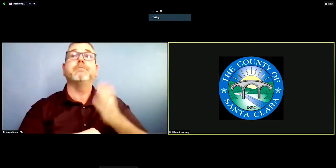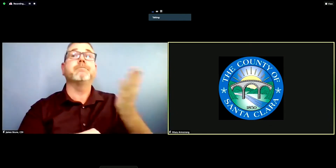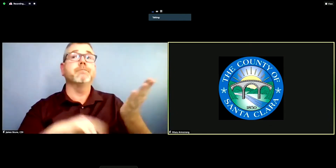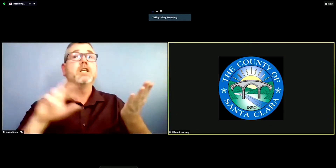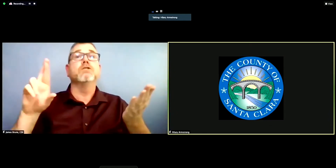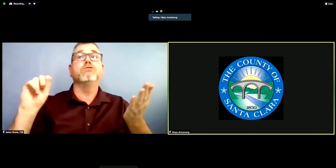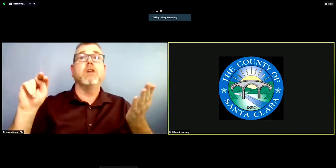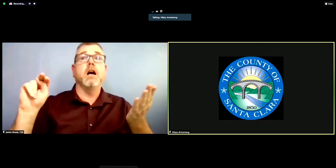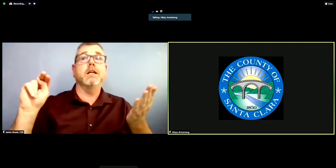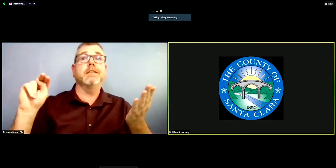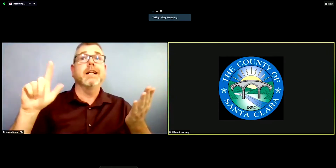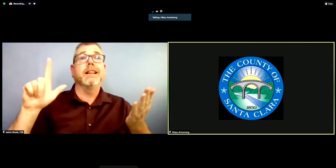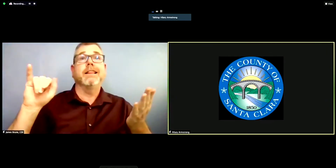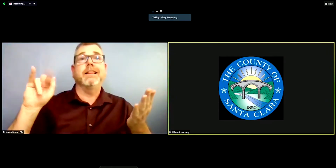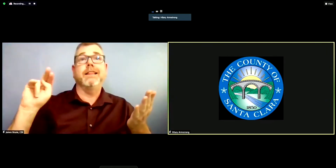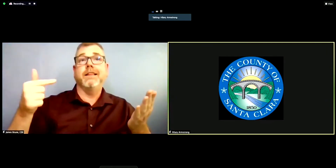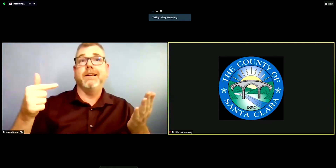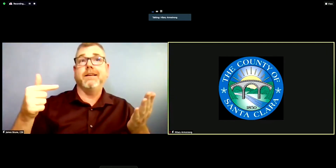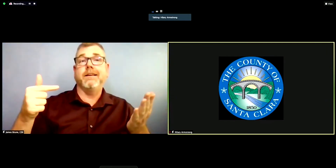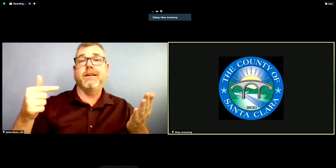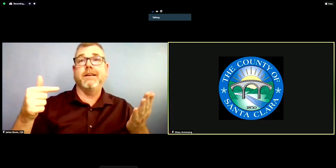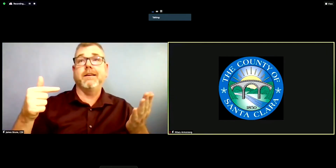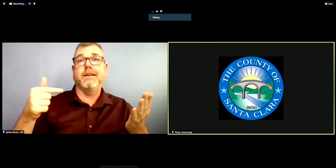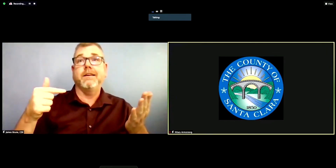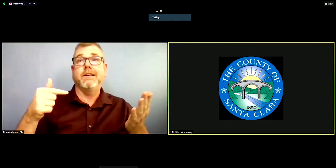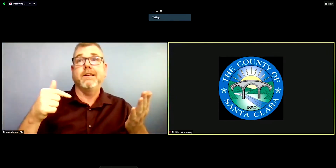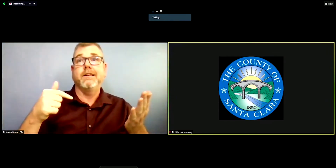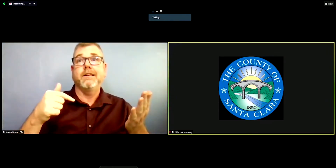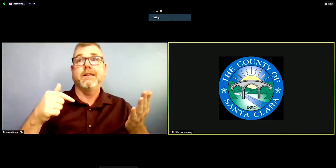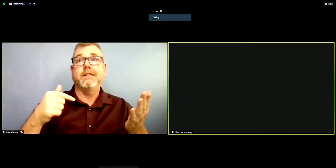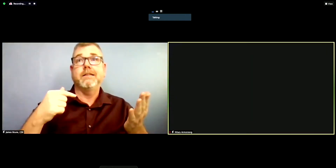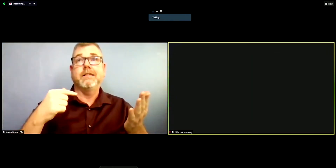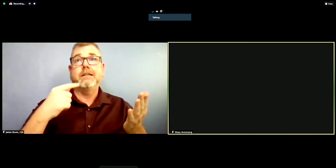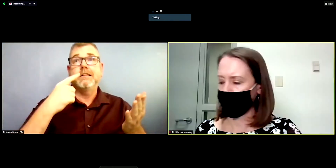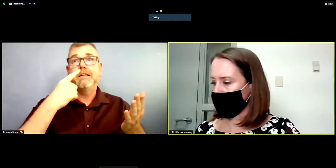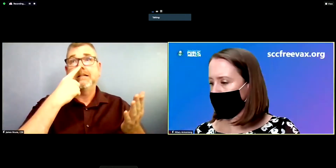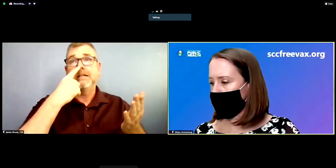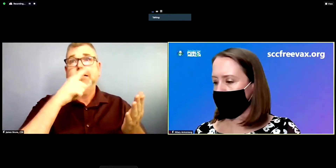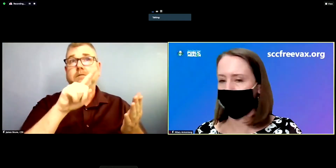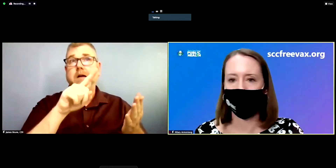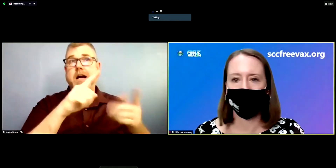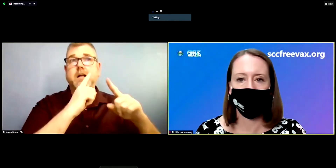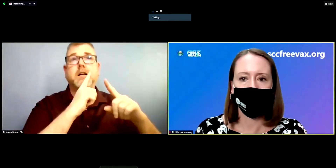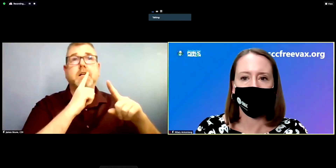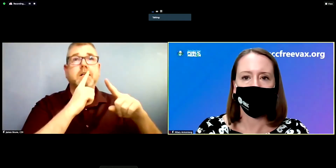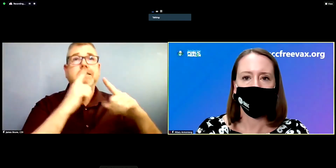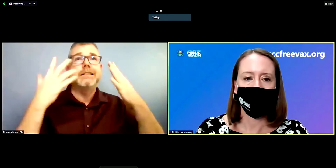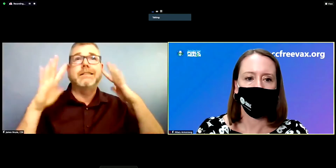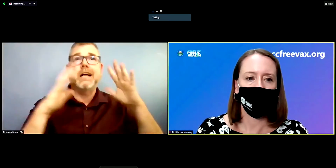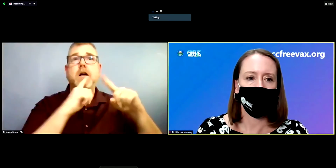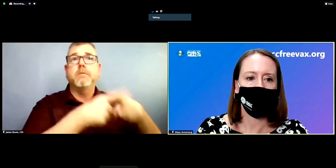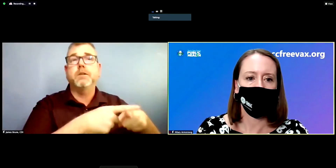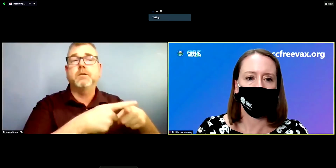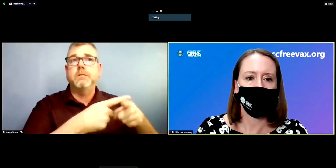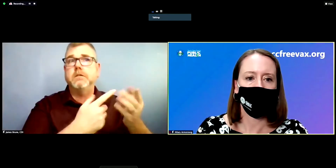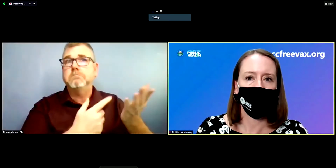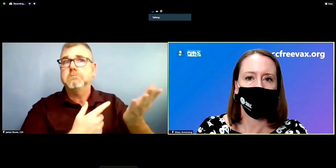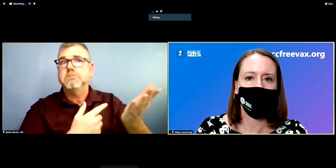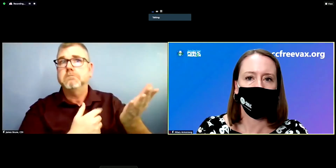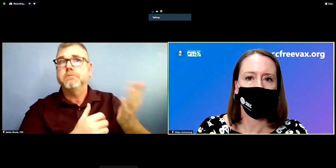If someone on my team could please unmute him?